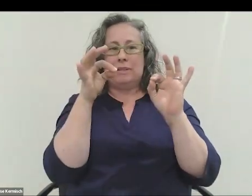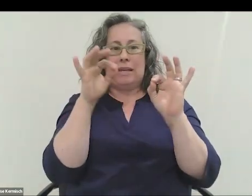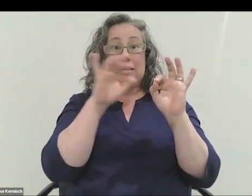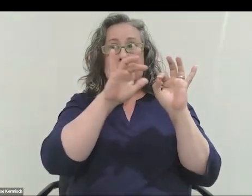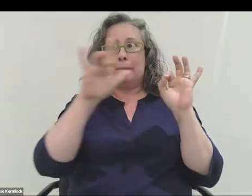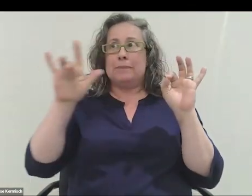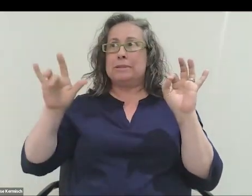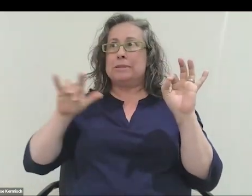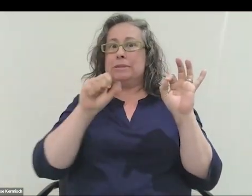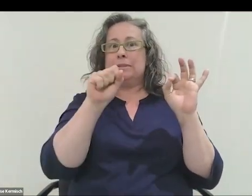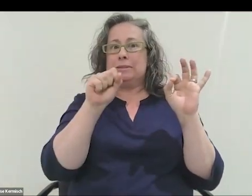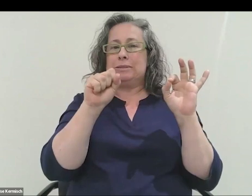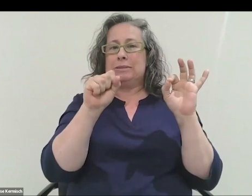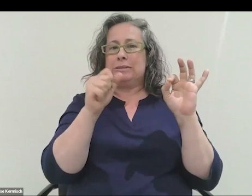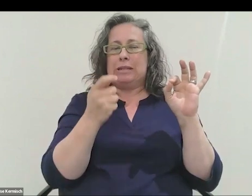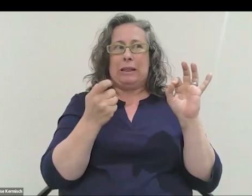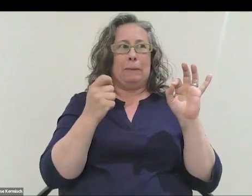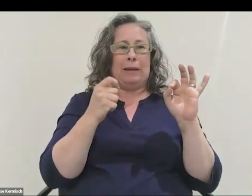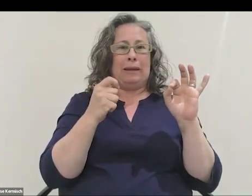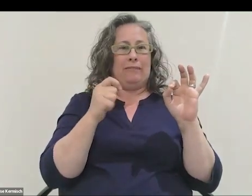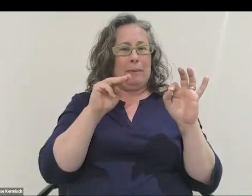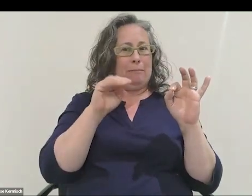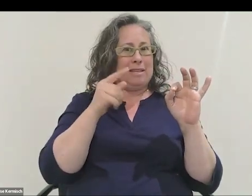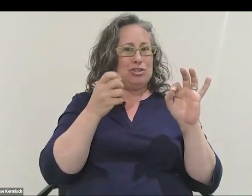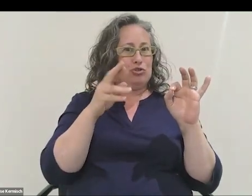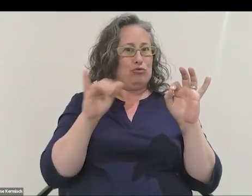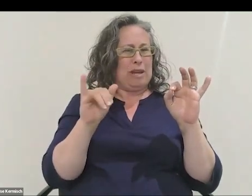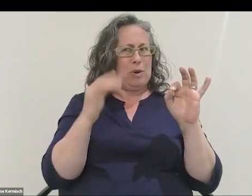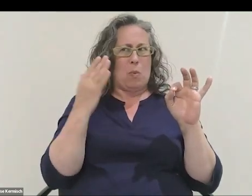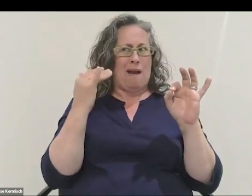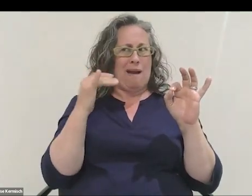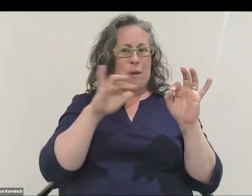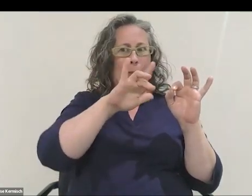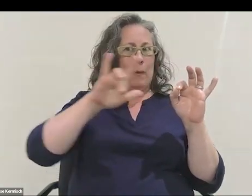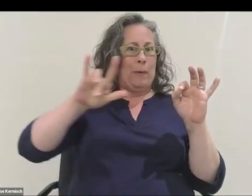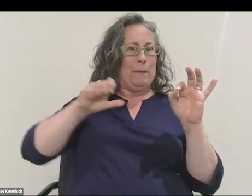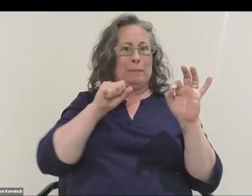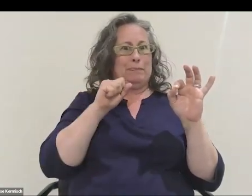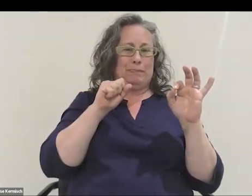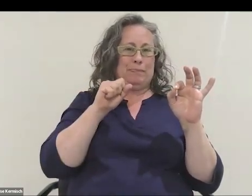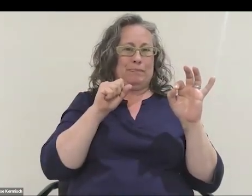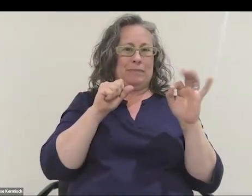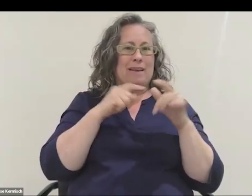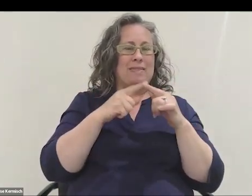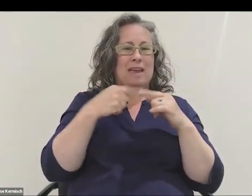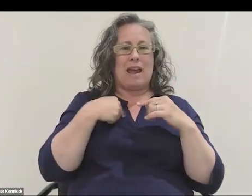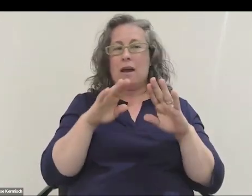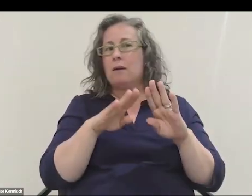which is a bit of a mystery. Why is it empty? Then, I open the door,